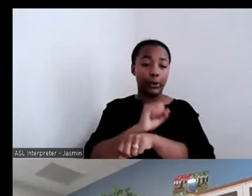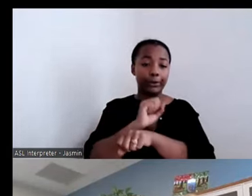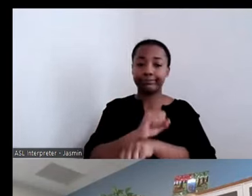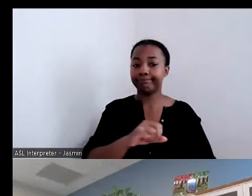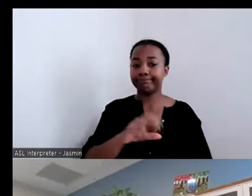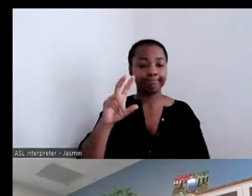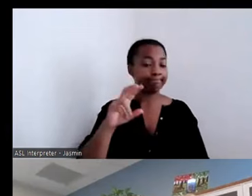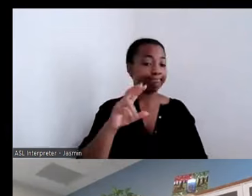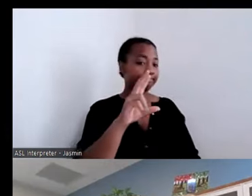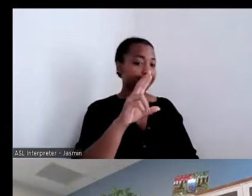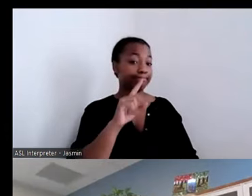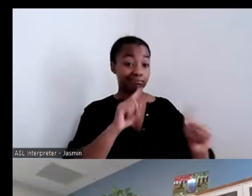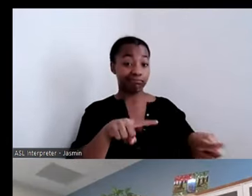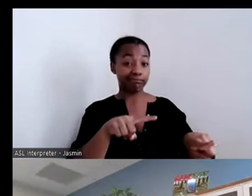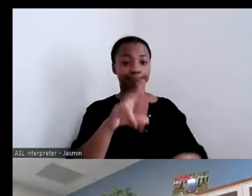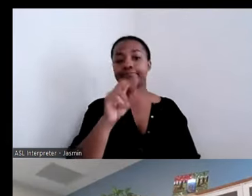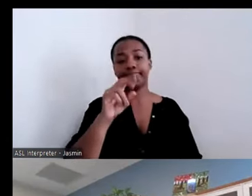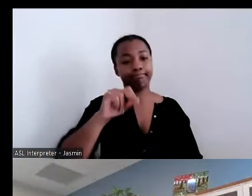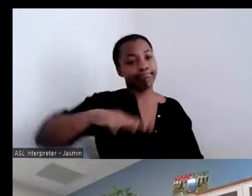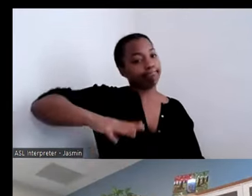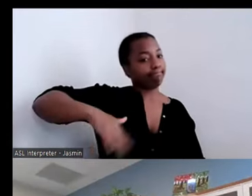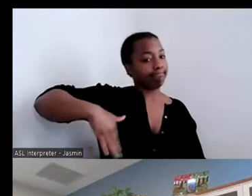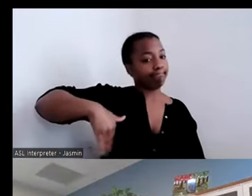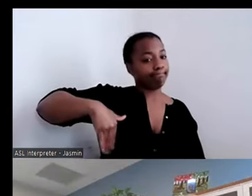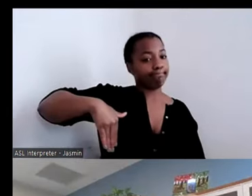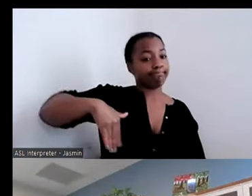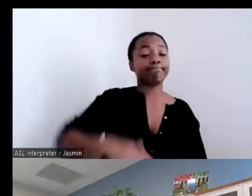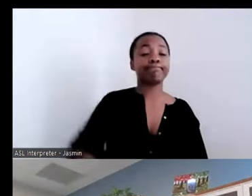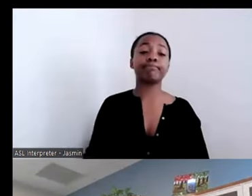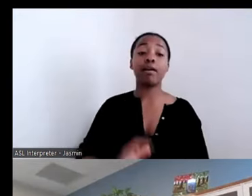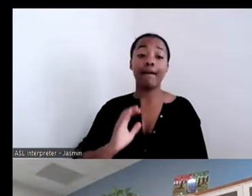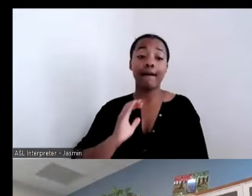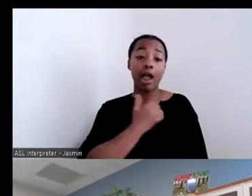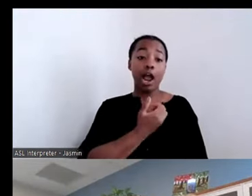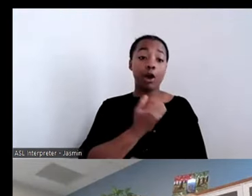We are getting our funding mostly through partnerships and grant opportunities.